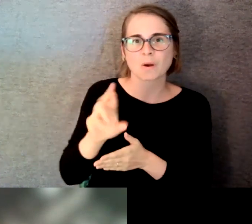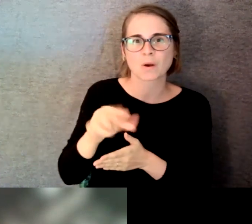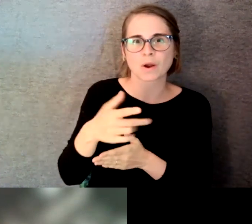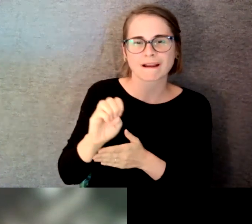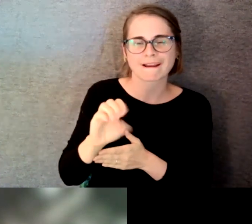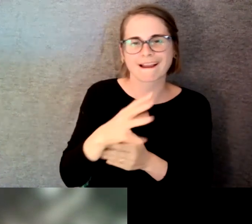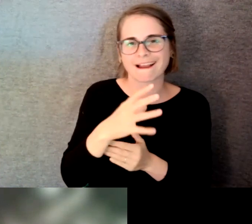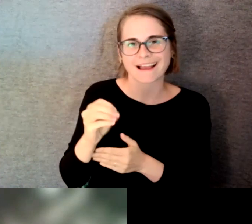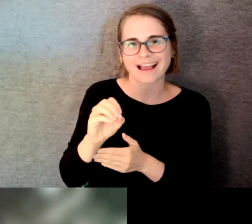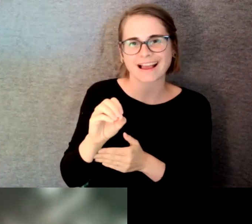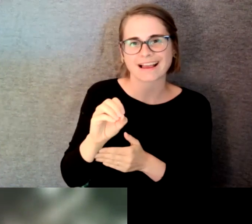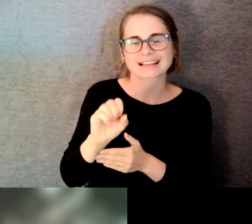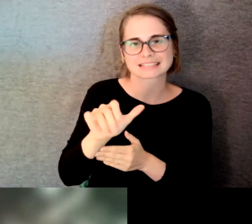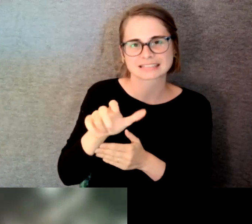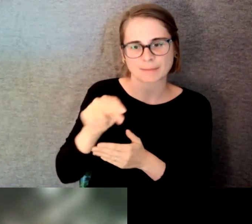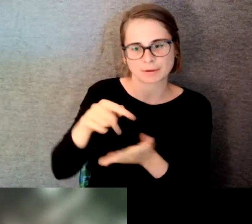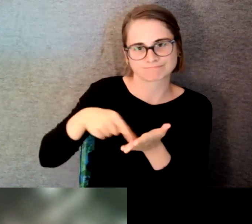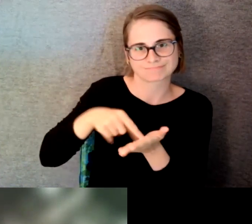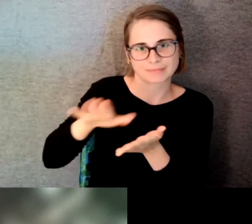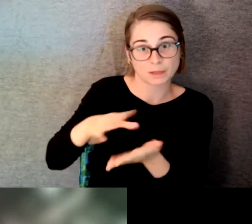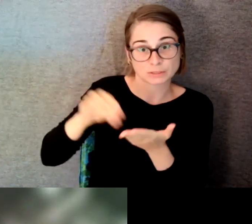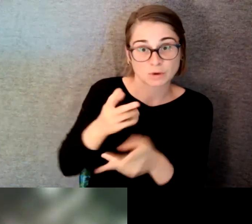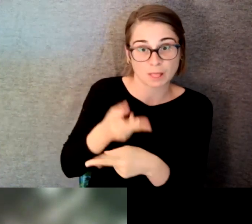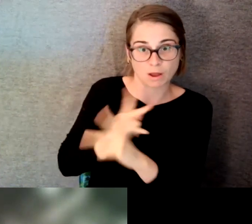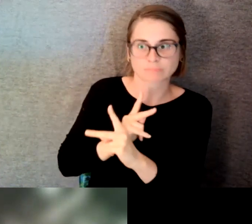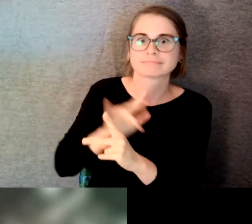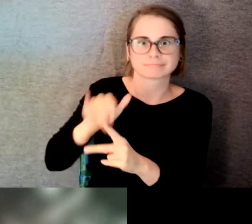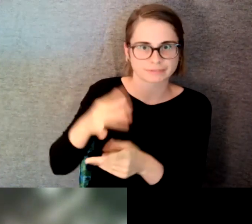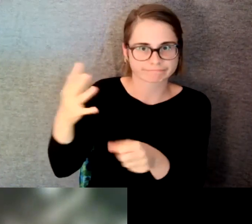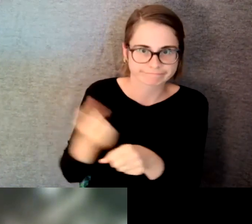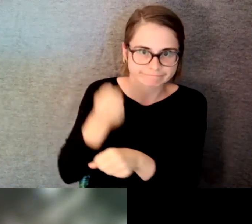for Musical Theater New Works Festival. It was subsequently optioned for Broadway and